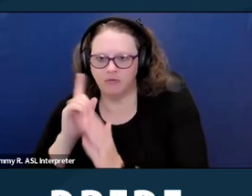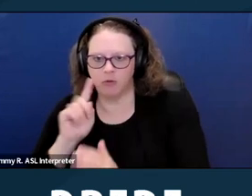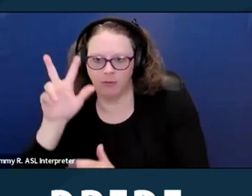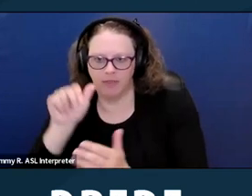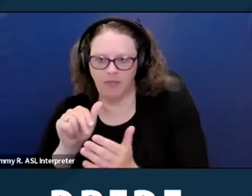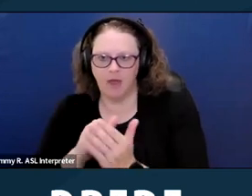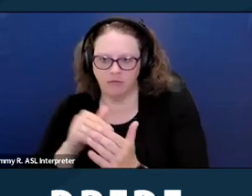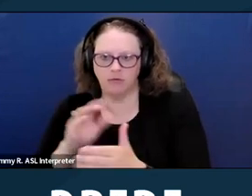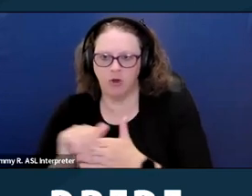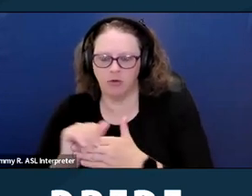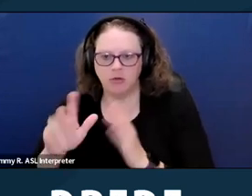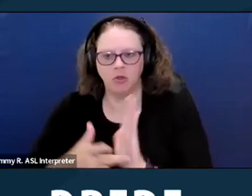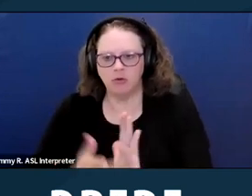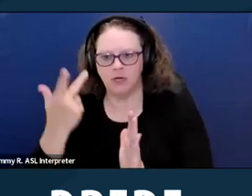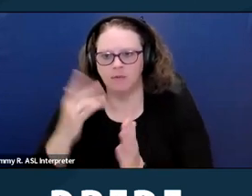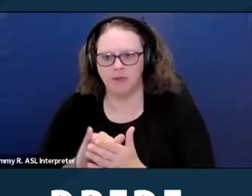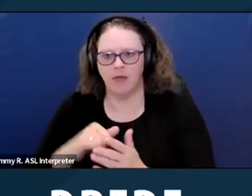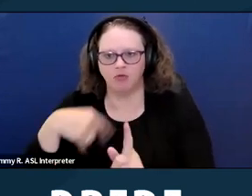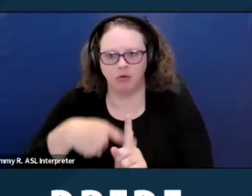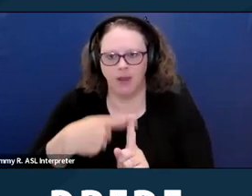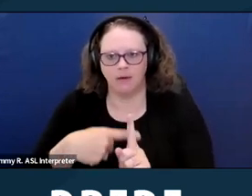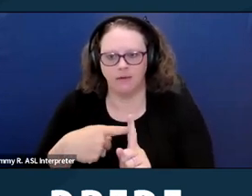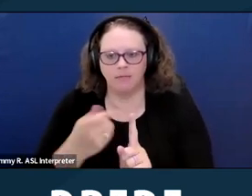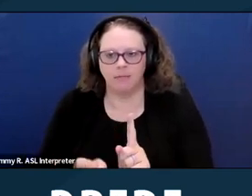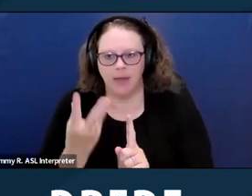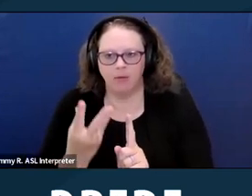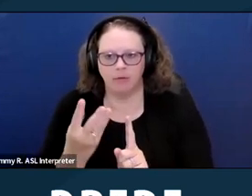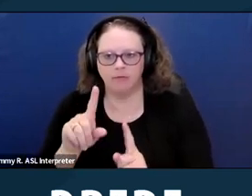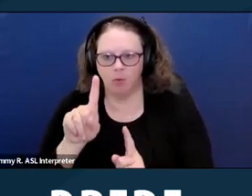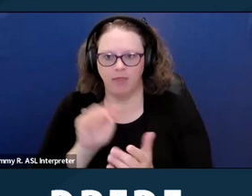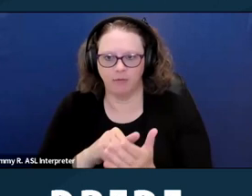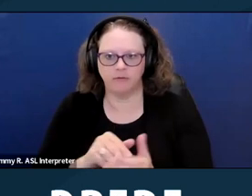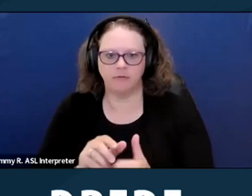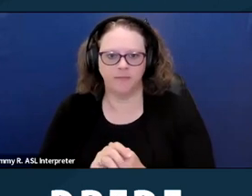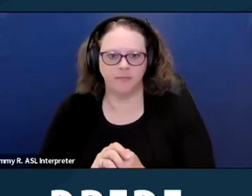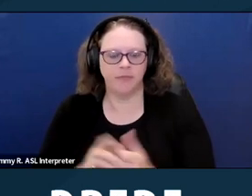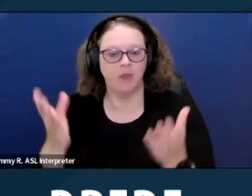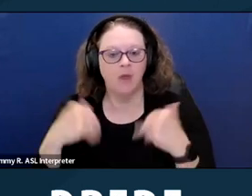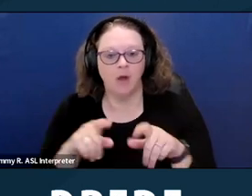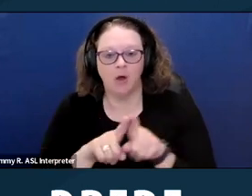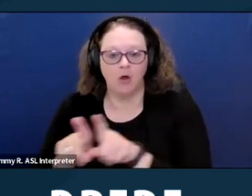three times that rent at the time of the violation. You also would have the option